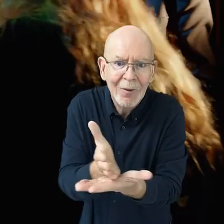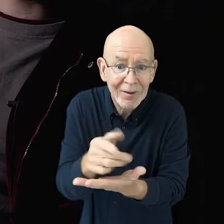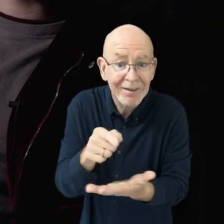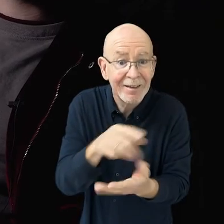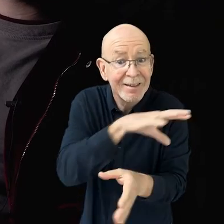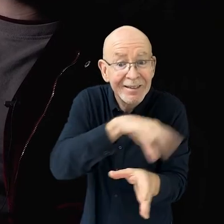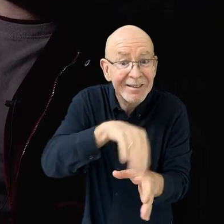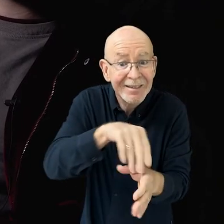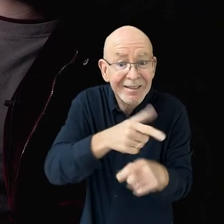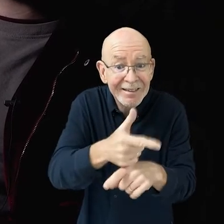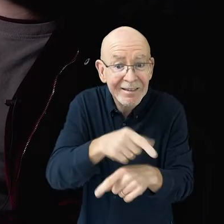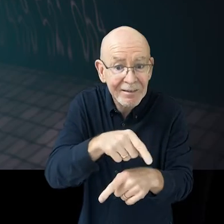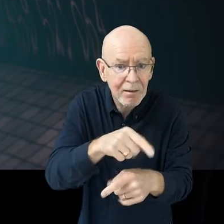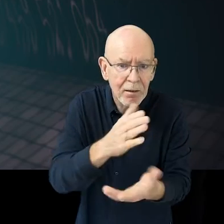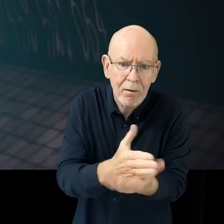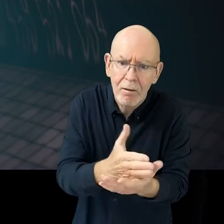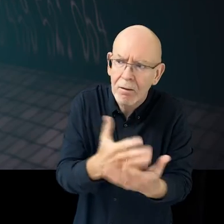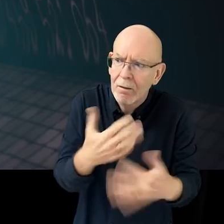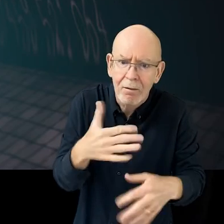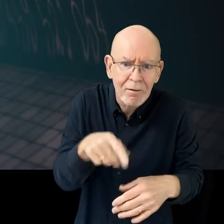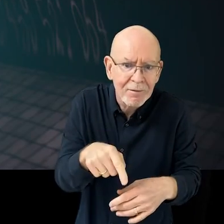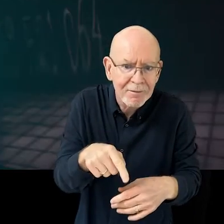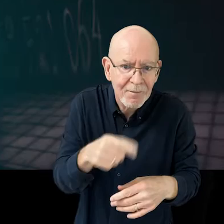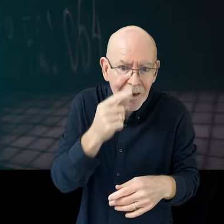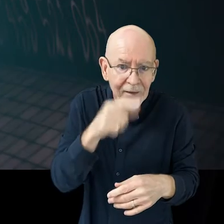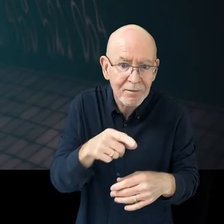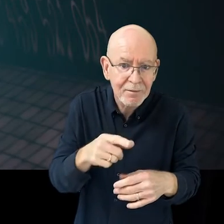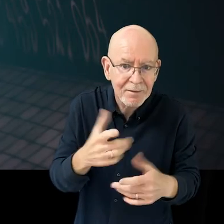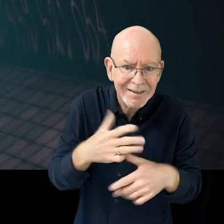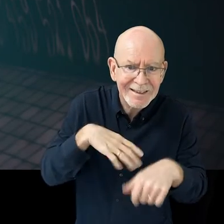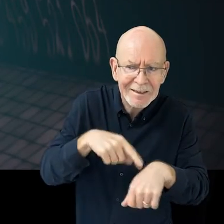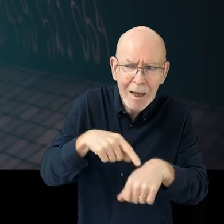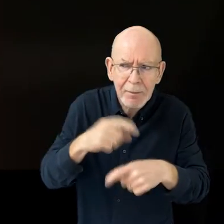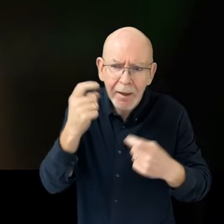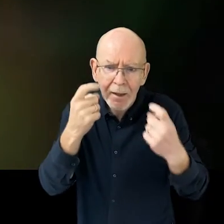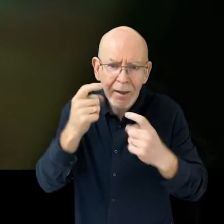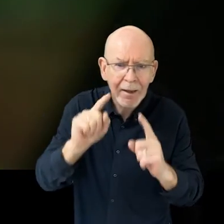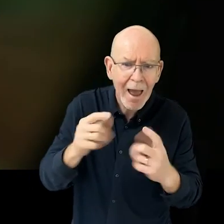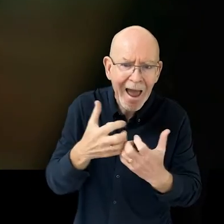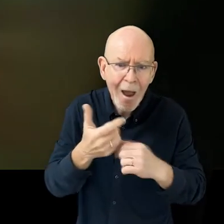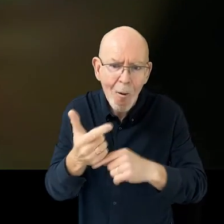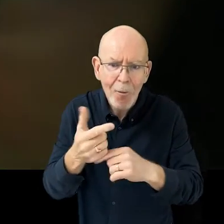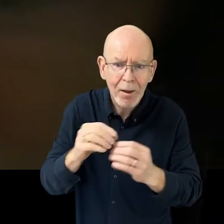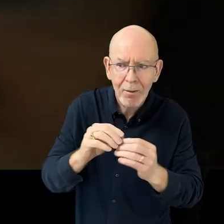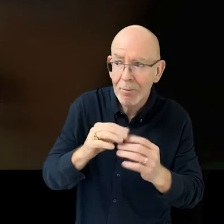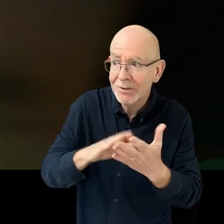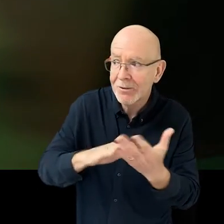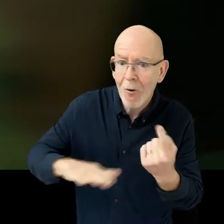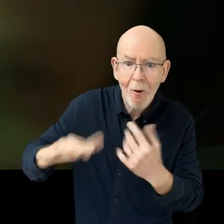NFTs themselves are inherently complicated and controversial, and that's required time to think about how do we guide an audience